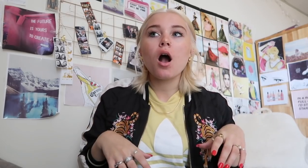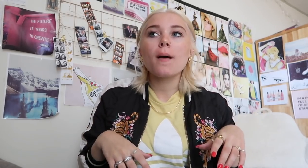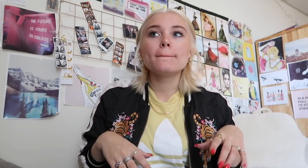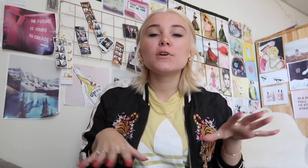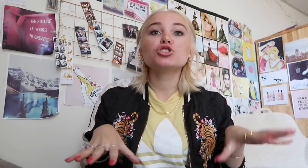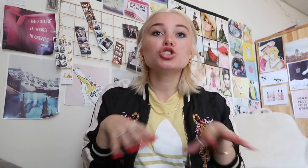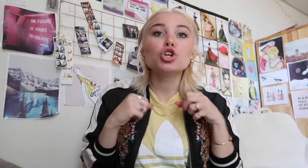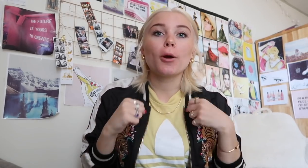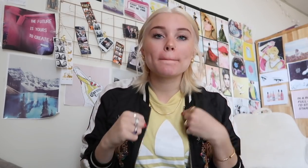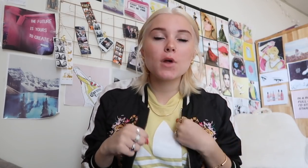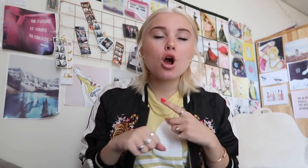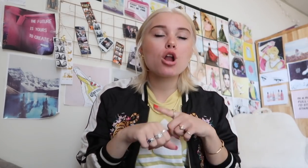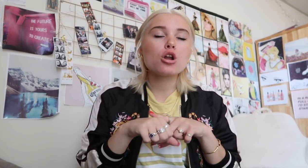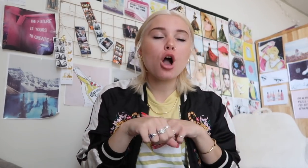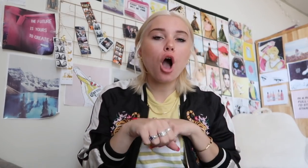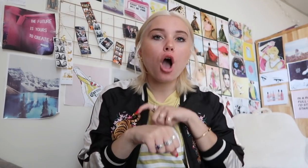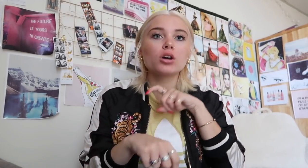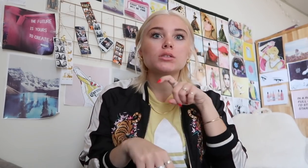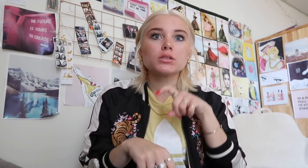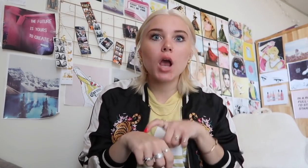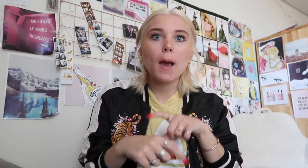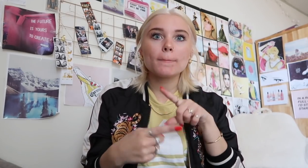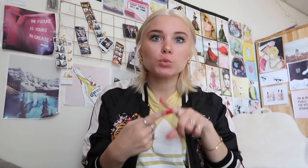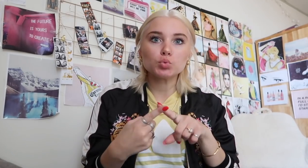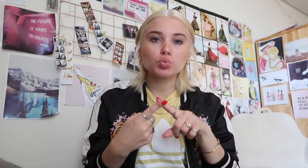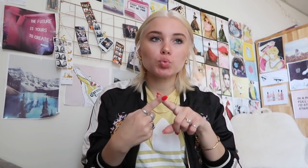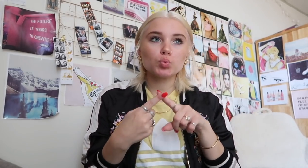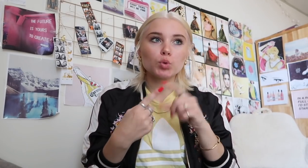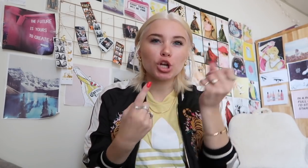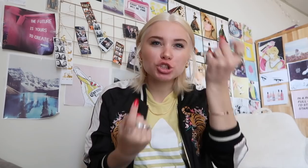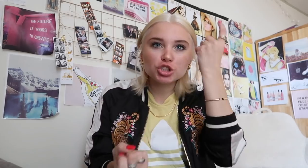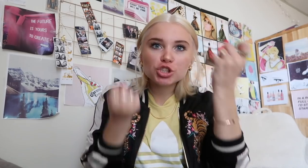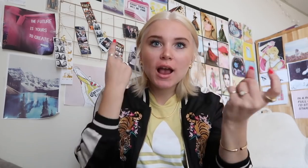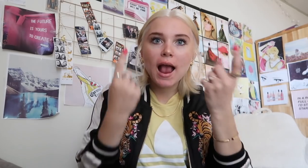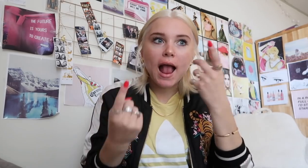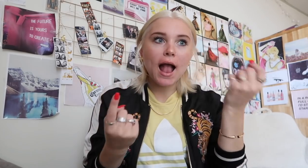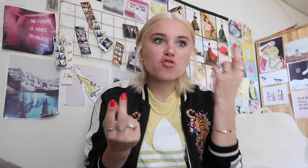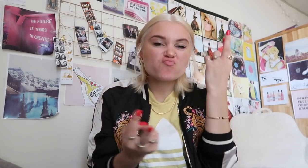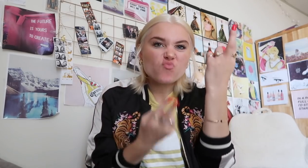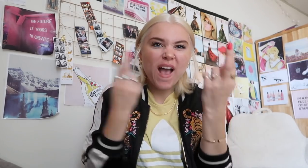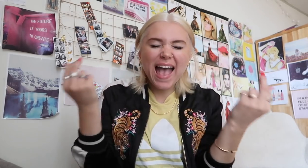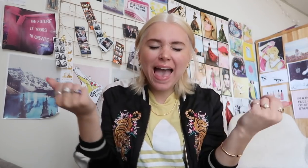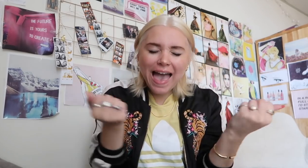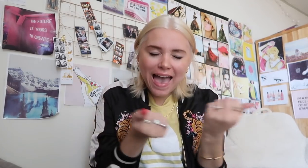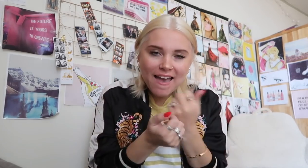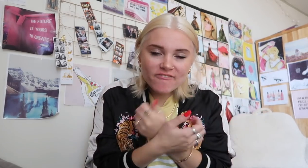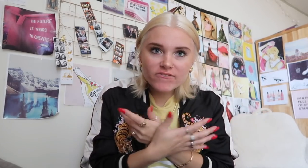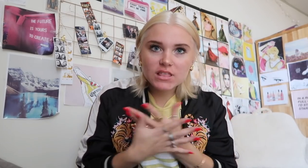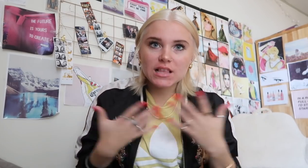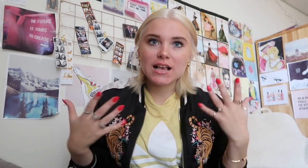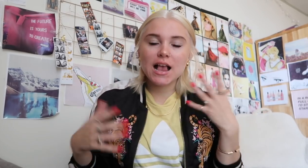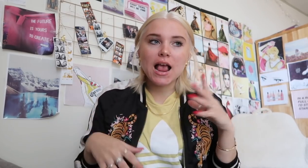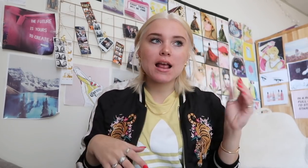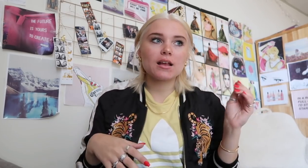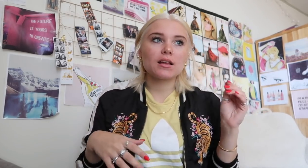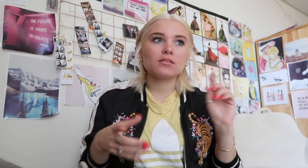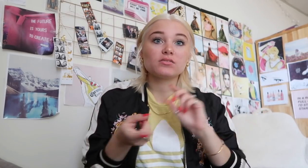took me a long time to understand the deaf culture and adjust to everything